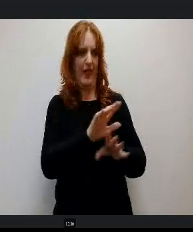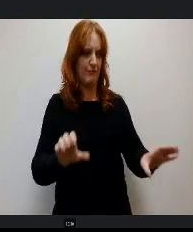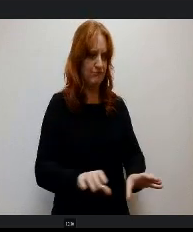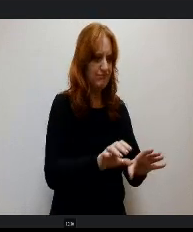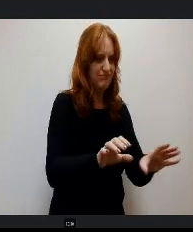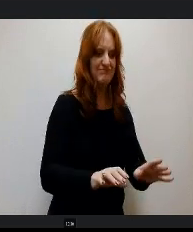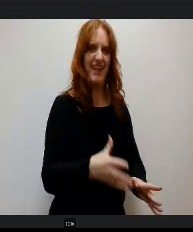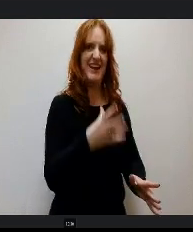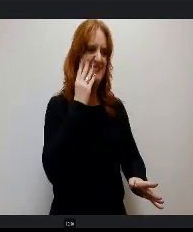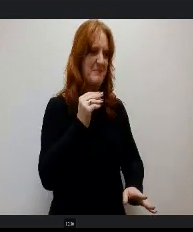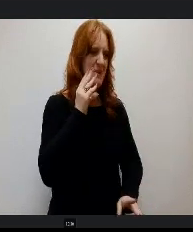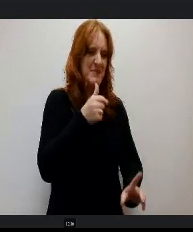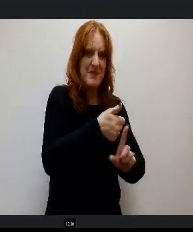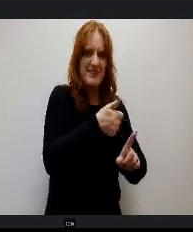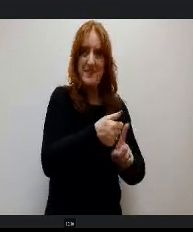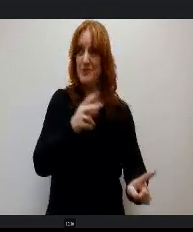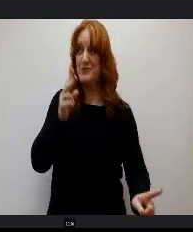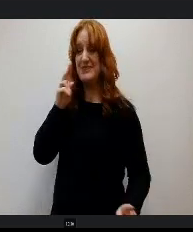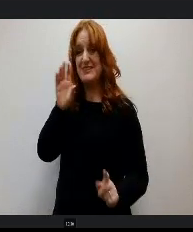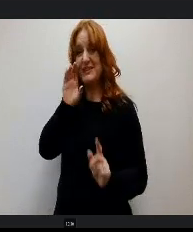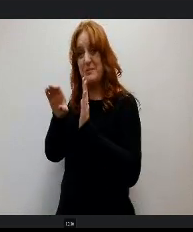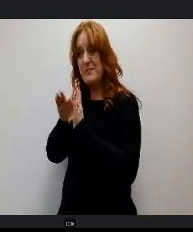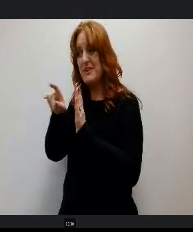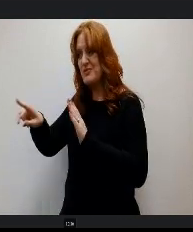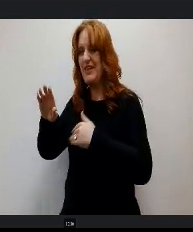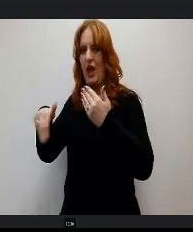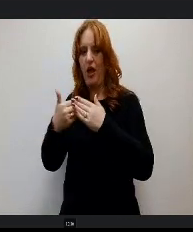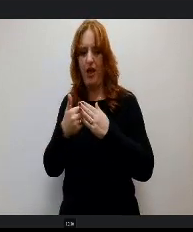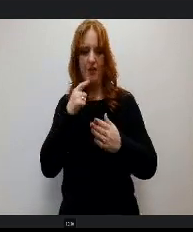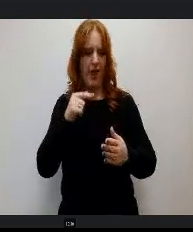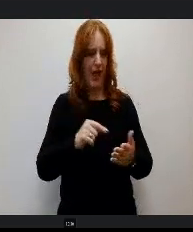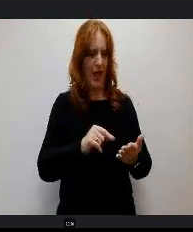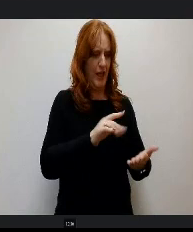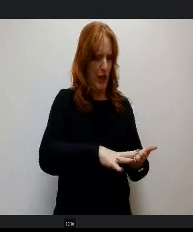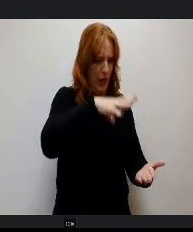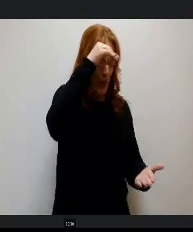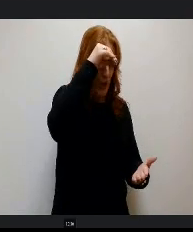you're seeing in the pictures there, put it all together into a So thank you.